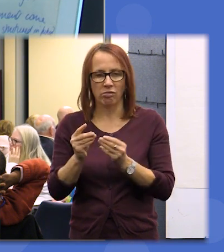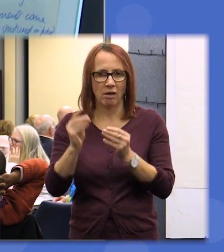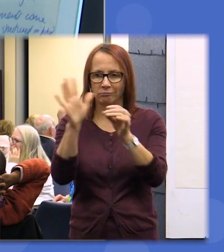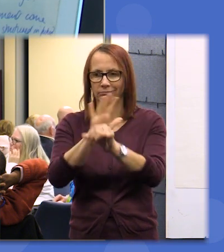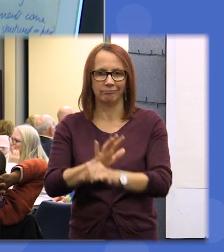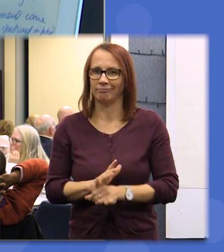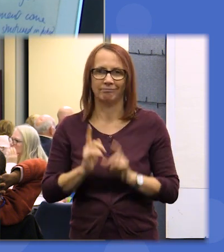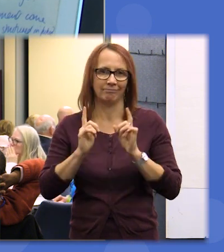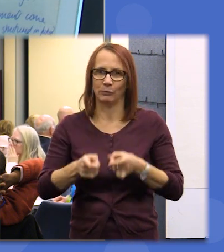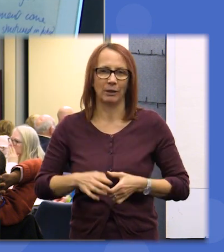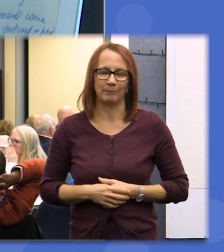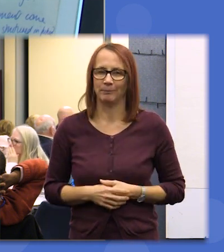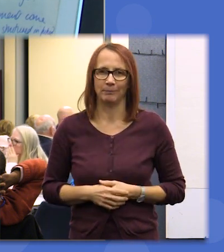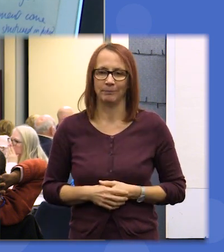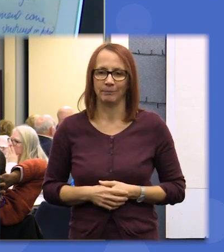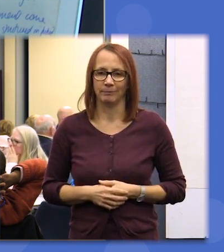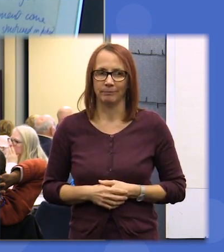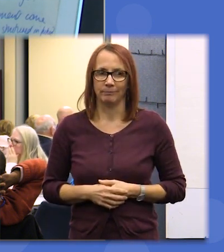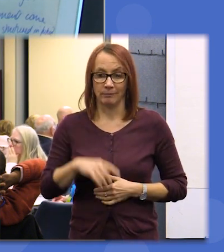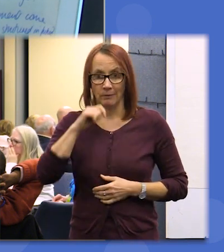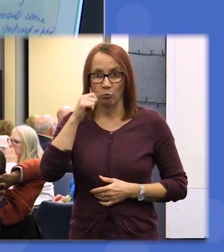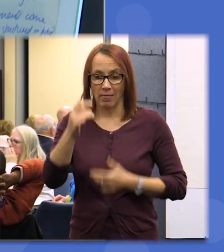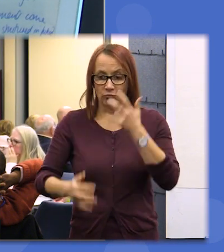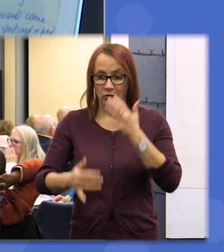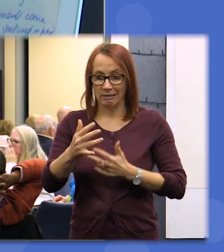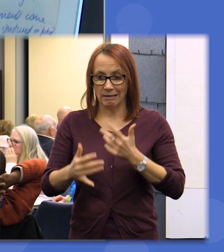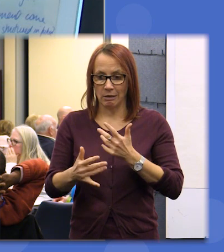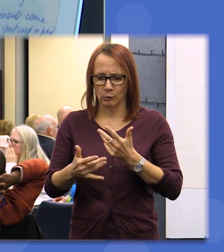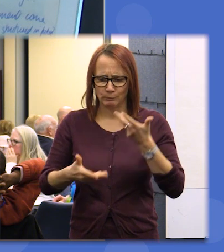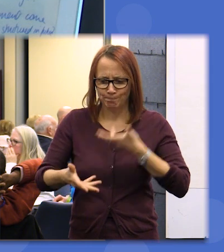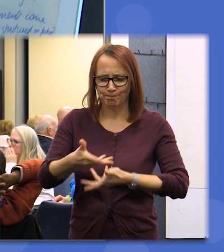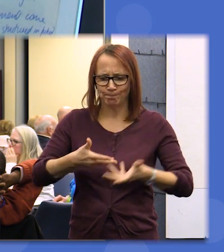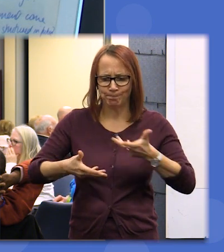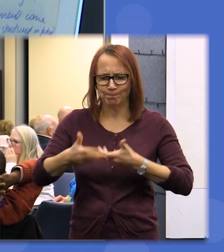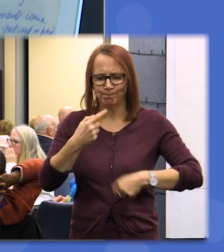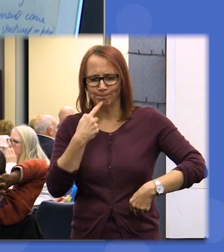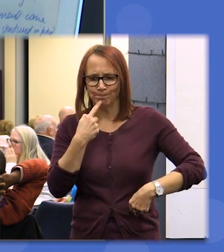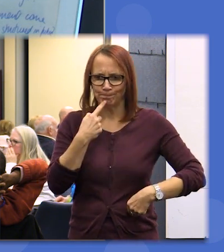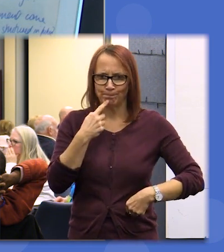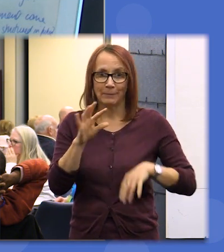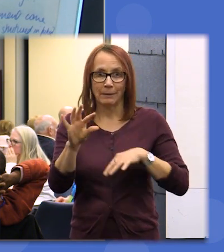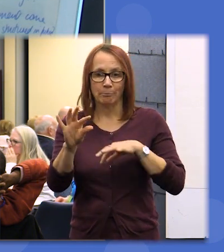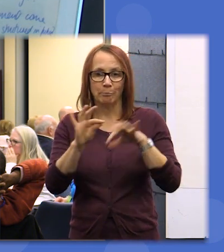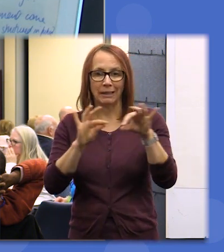these results um and and nuancing and choosing the topics where we can make